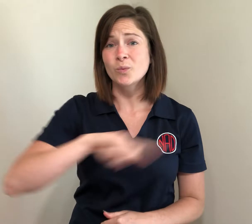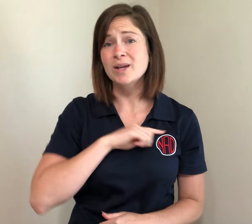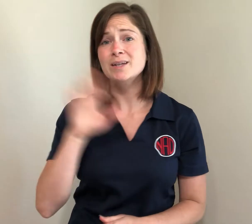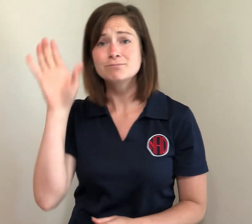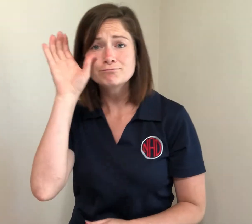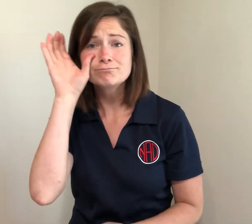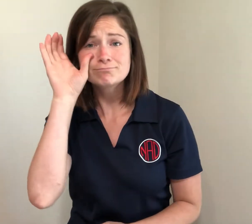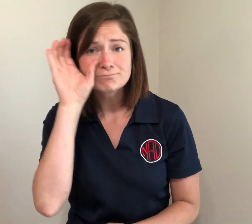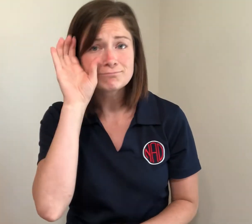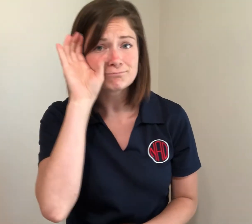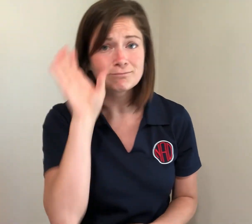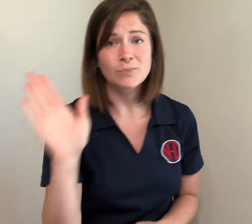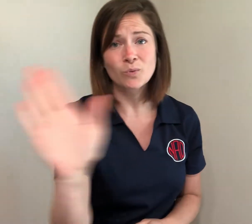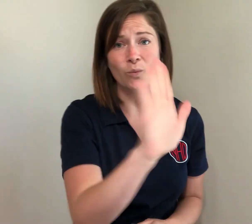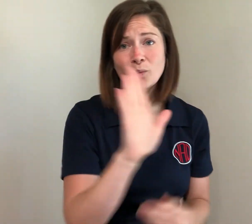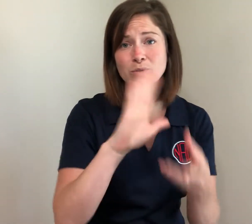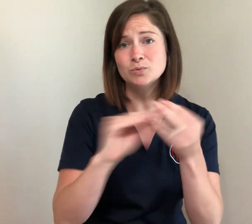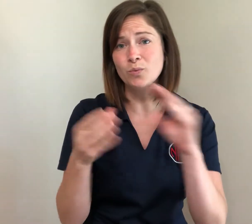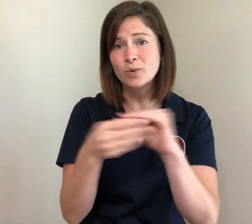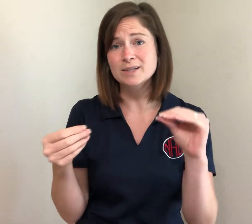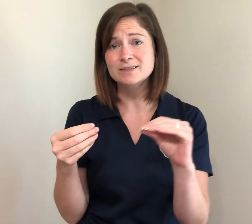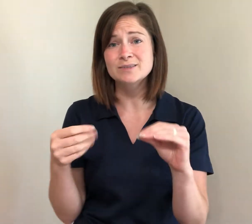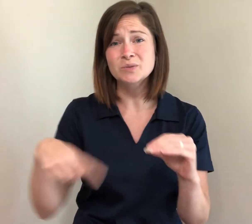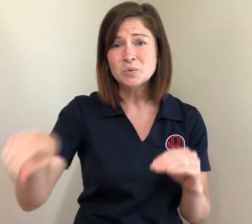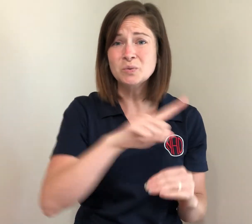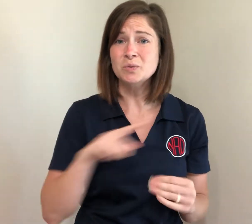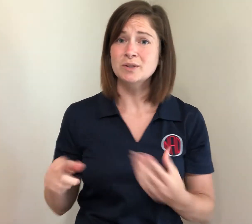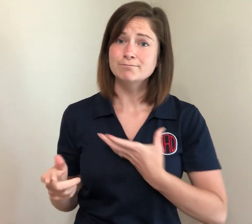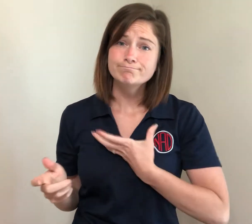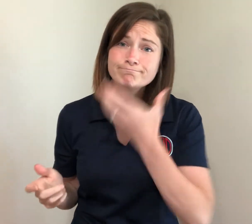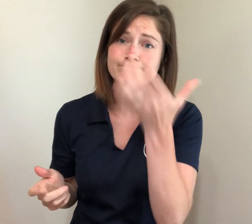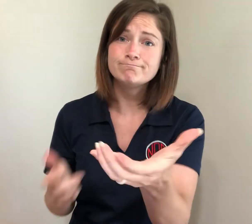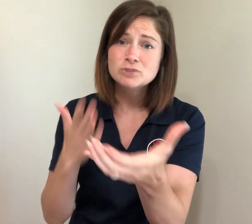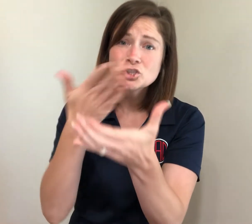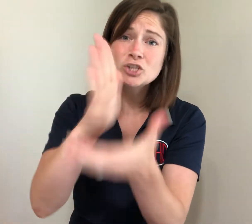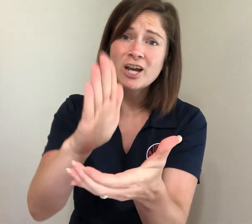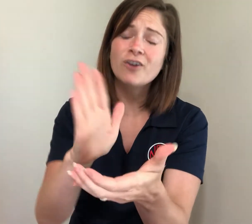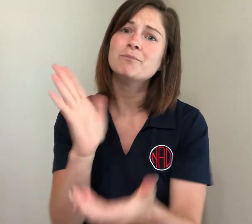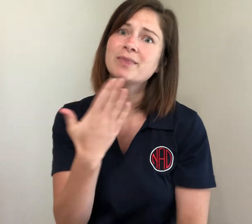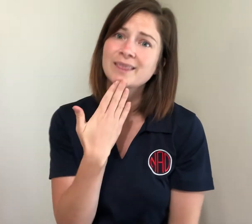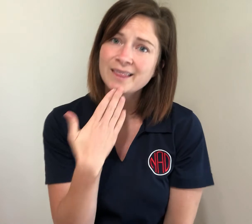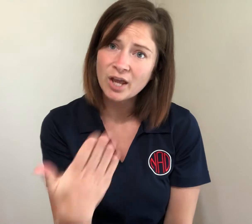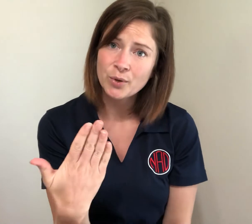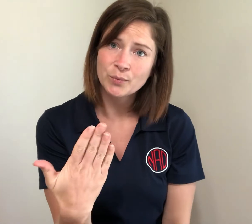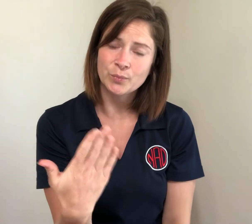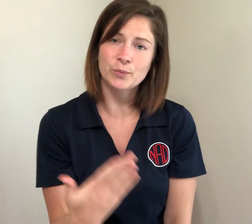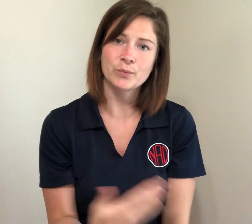We have seen your stories and we thank you for sharing.